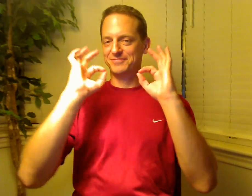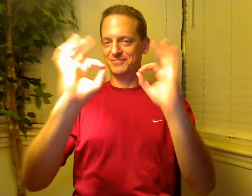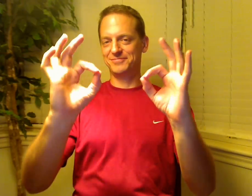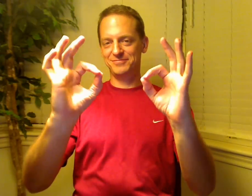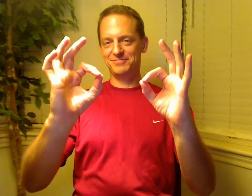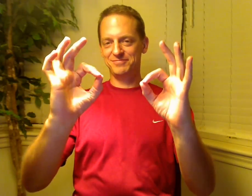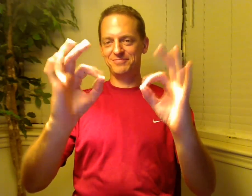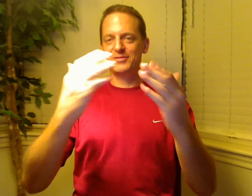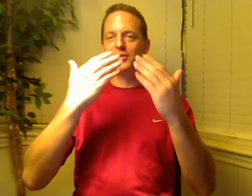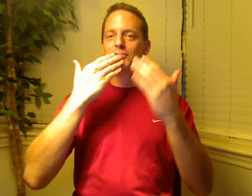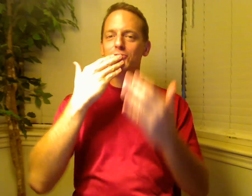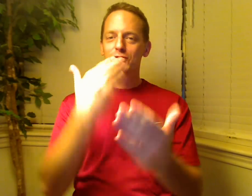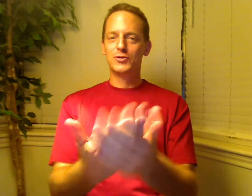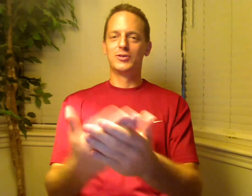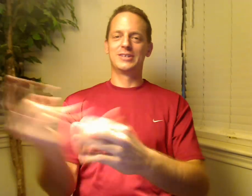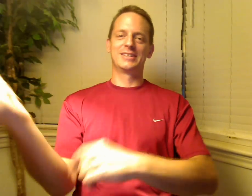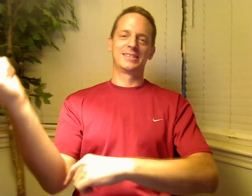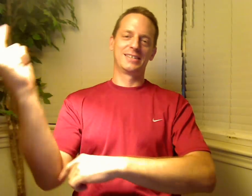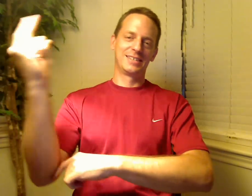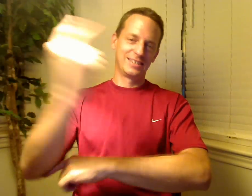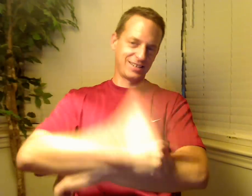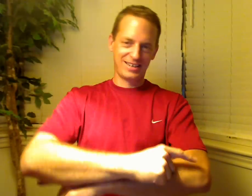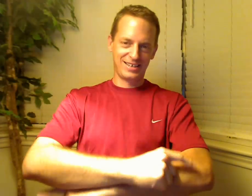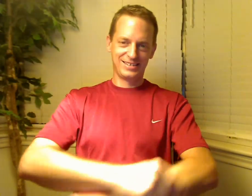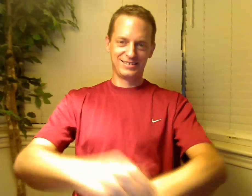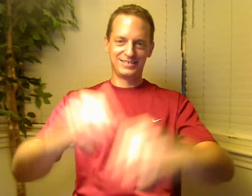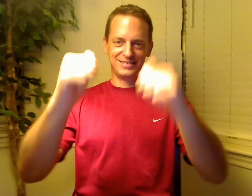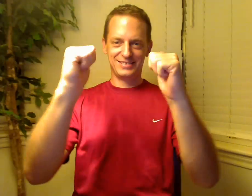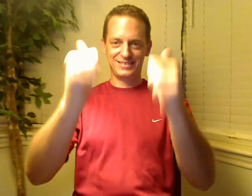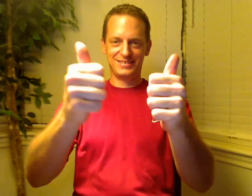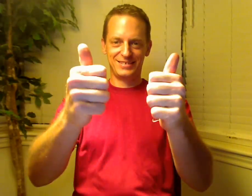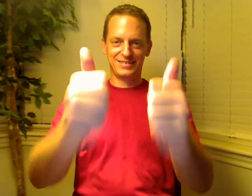Good day! So long!